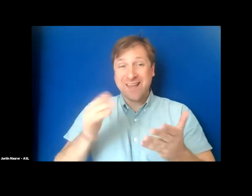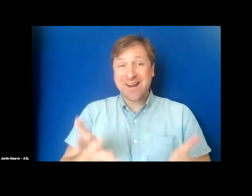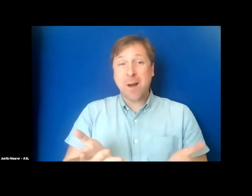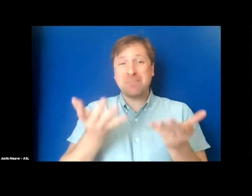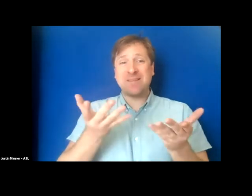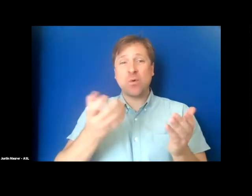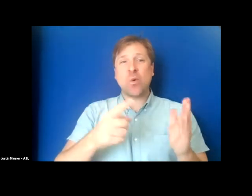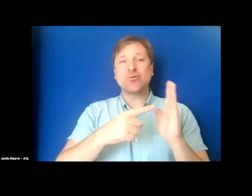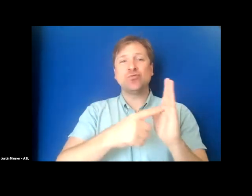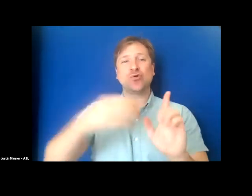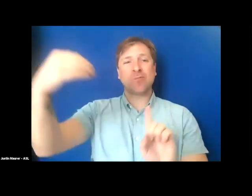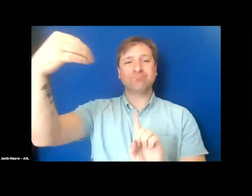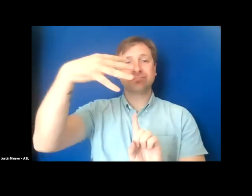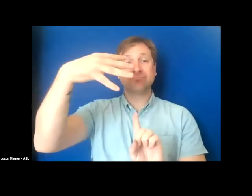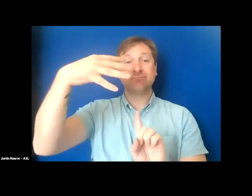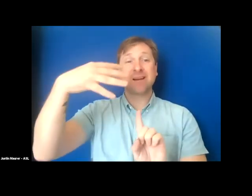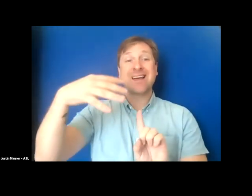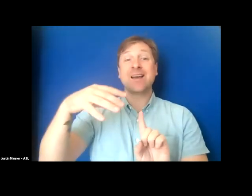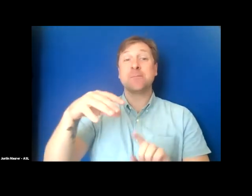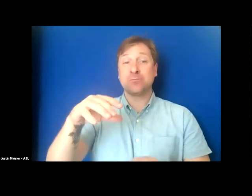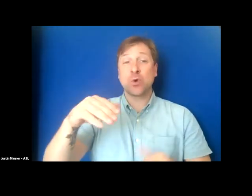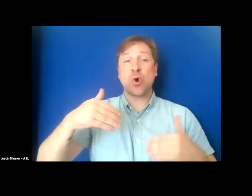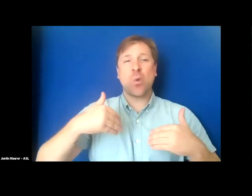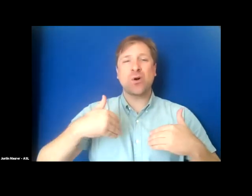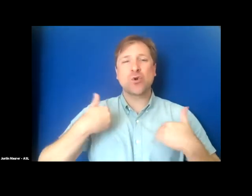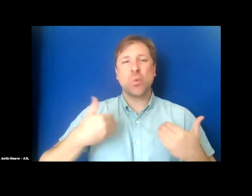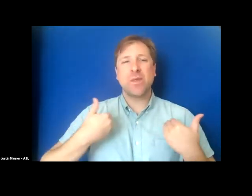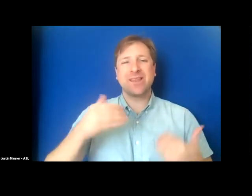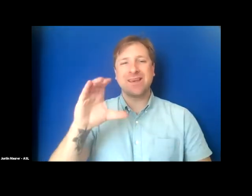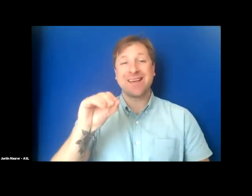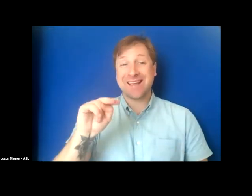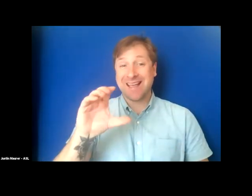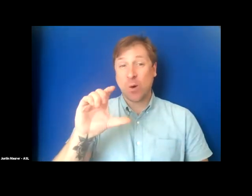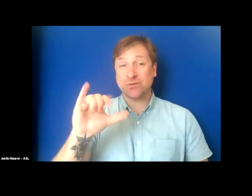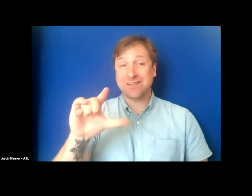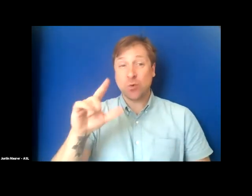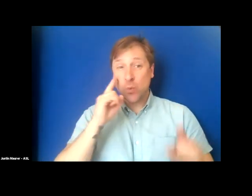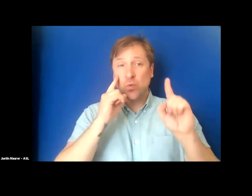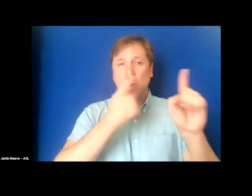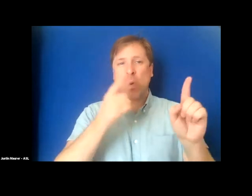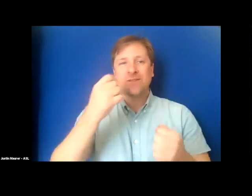the Chi-Nations Youth Council, whose mission is to create a supportive, open environment for Native youth,